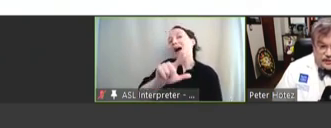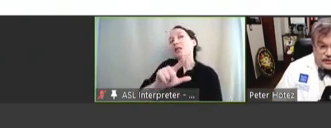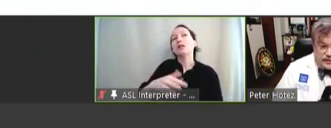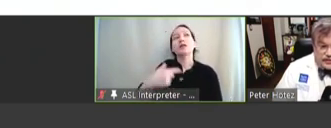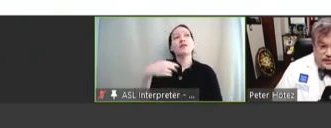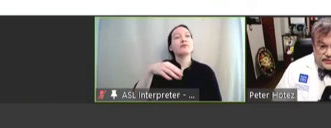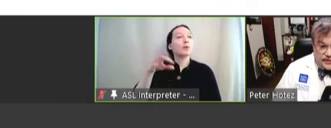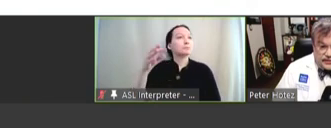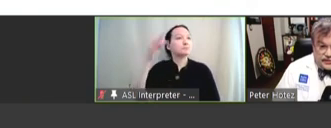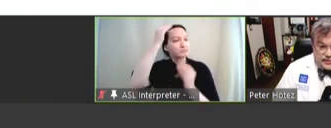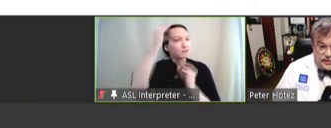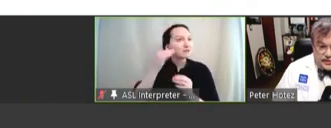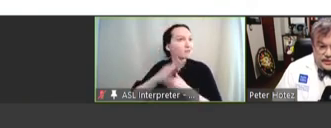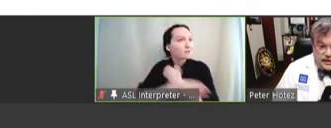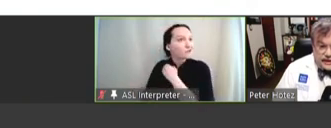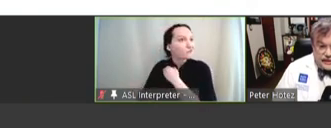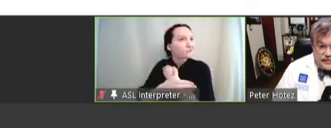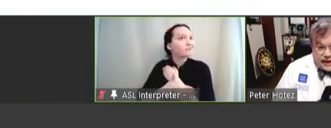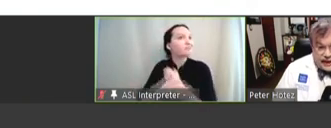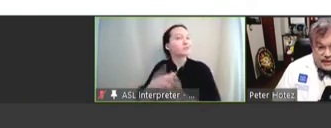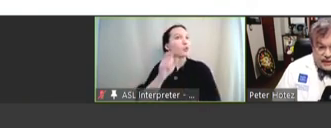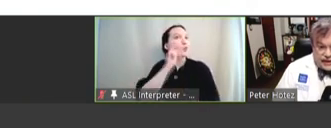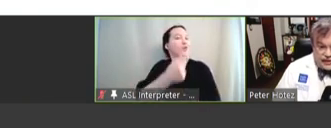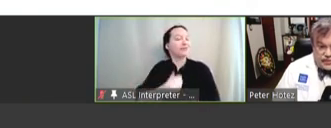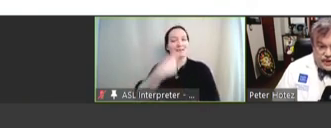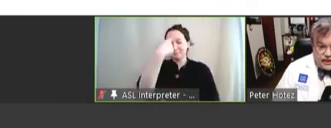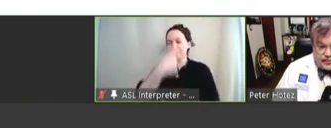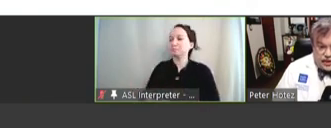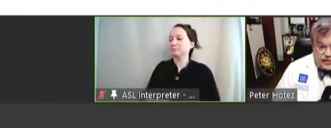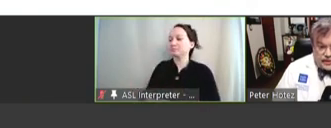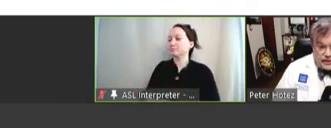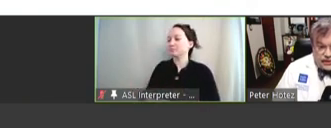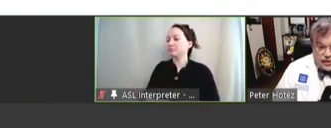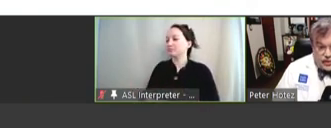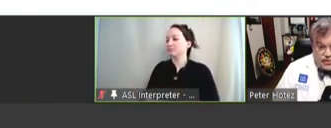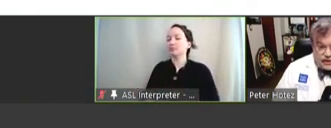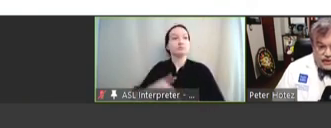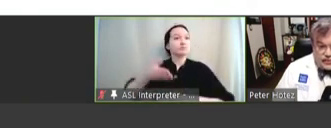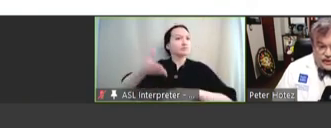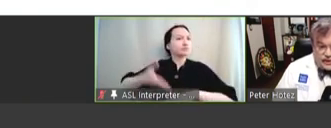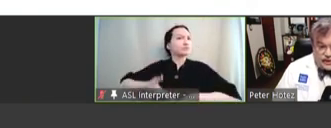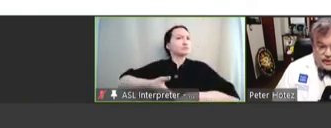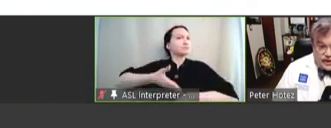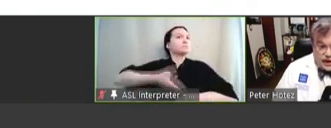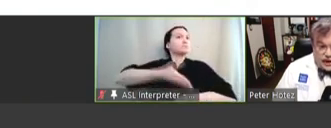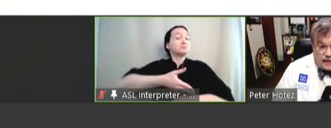countries, which is very cool, we think. And so, making progress, in the hope that we can have